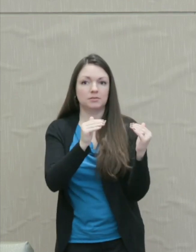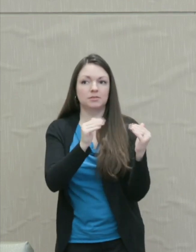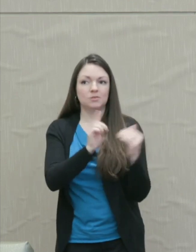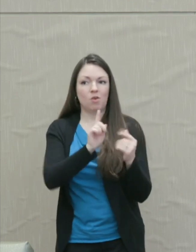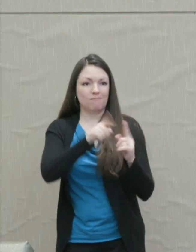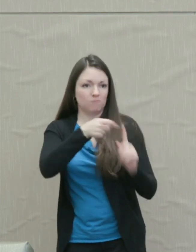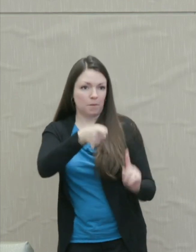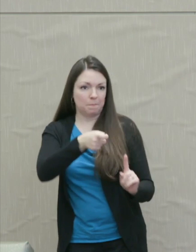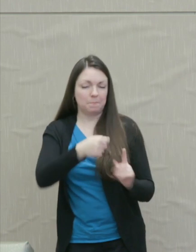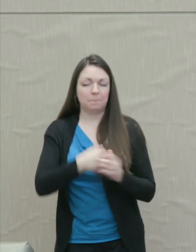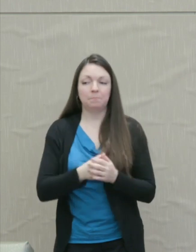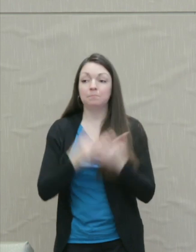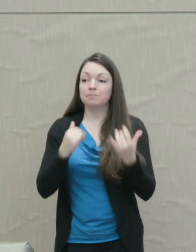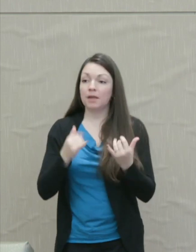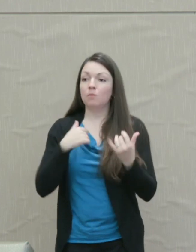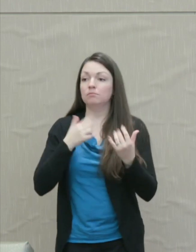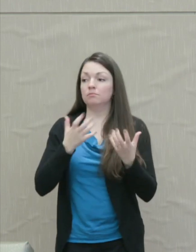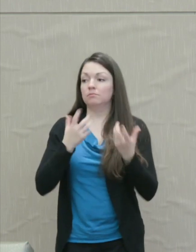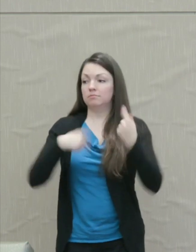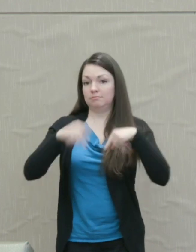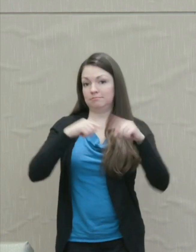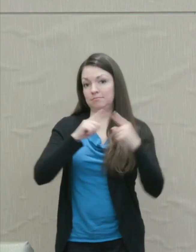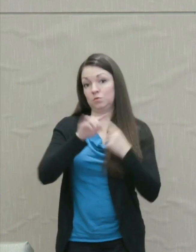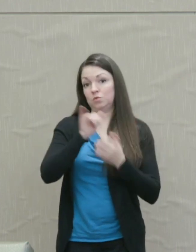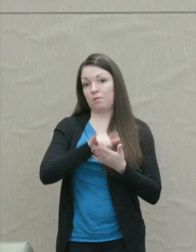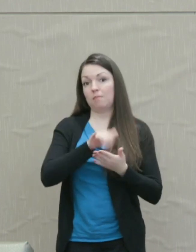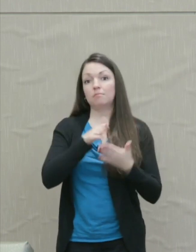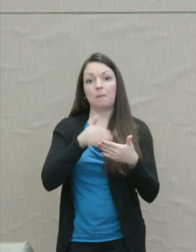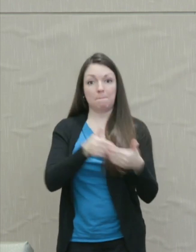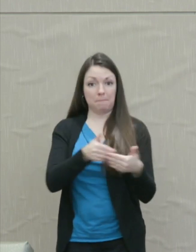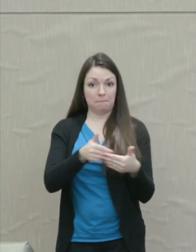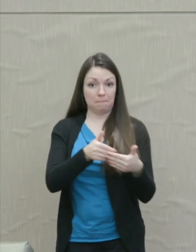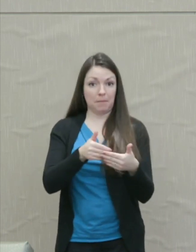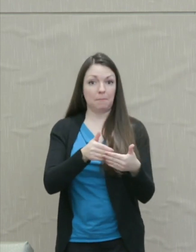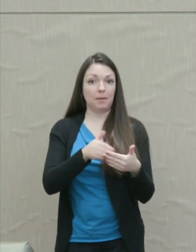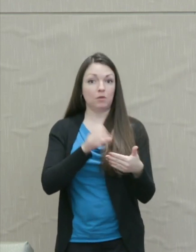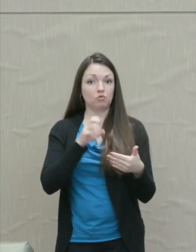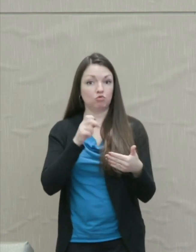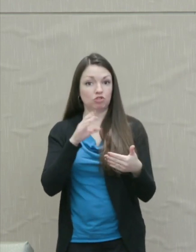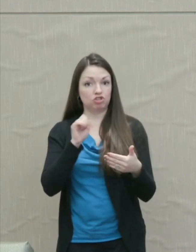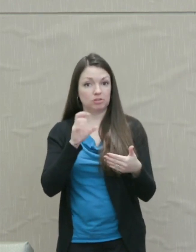So let's now return briefly to that baby who Lucretius describes.